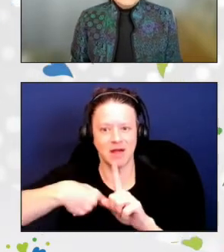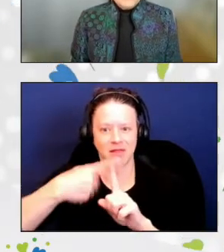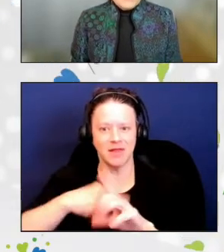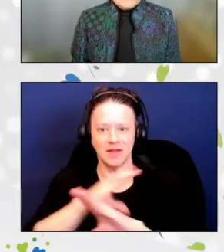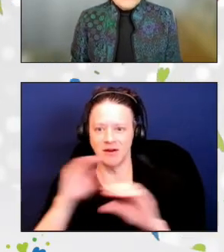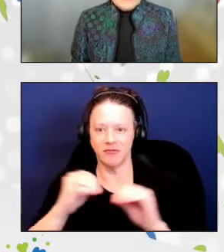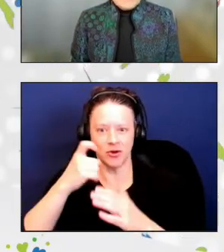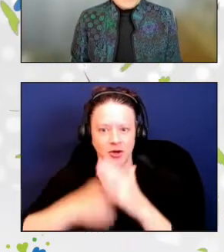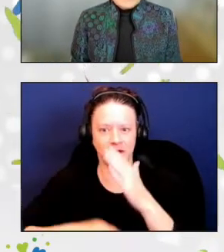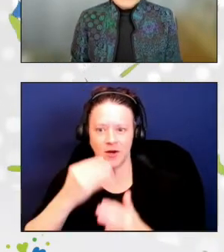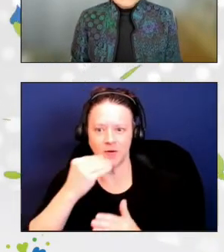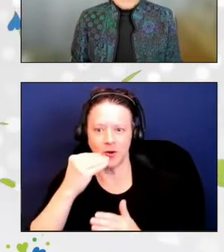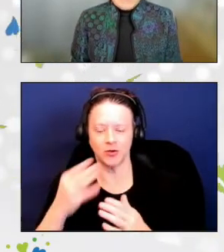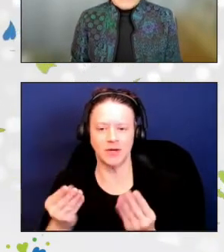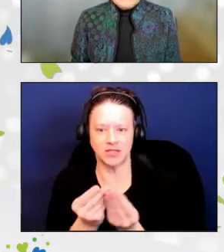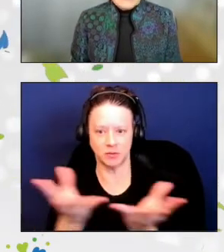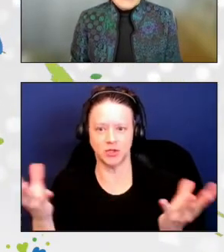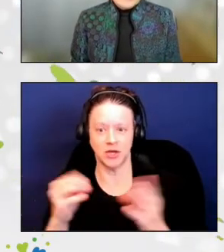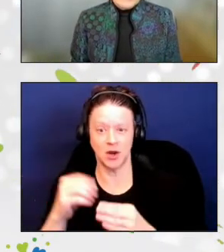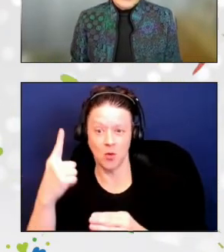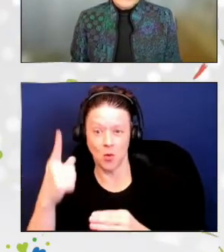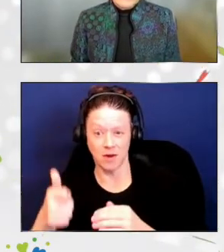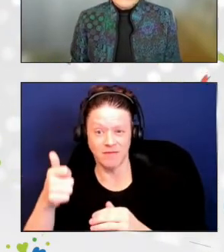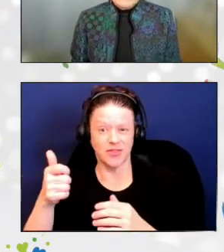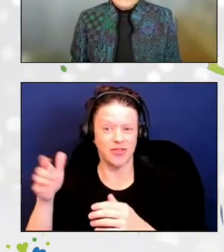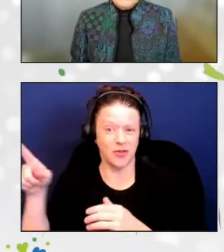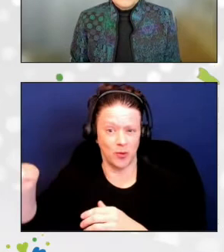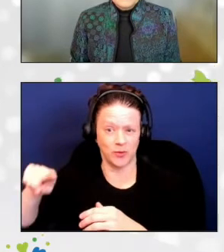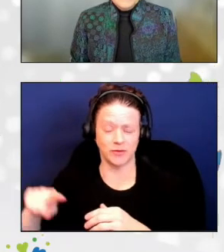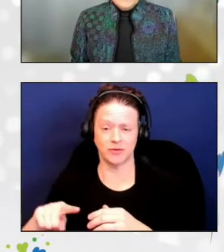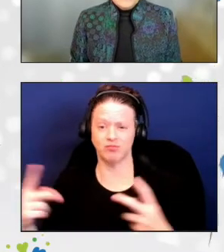in one of the neighborhoods hardest hit by COVID-19.